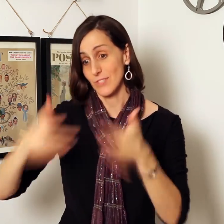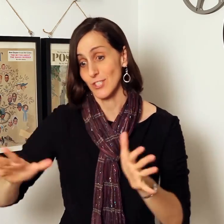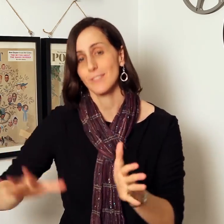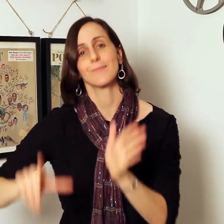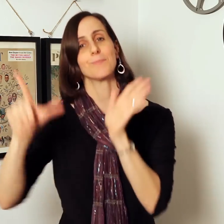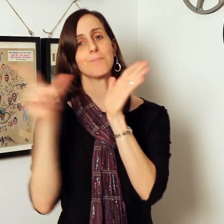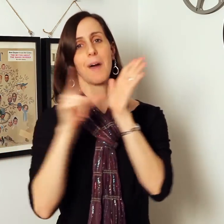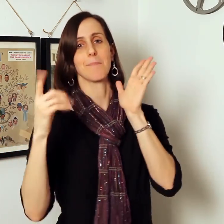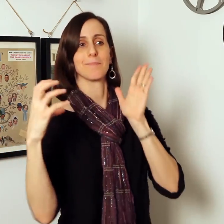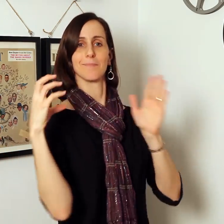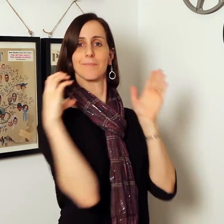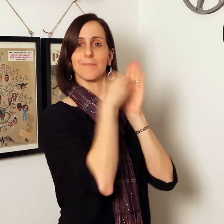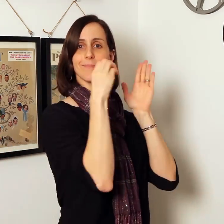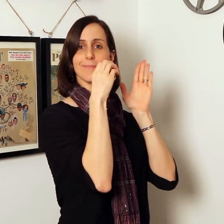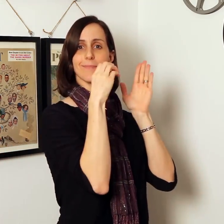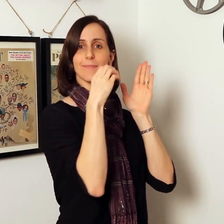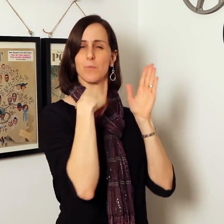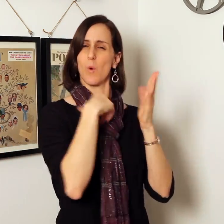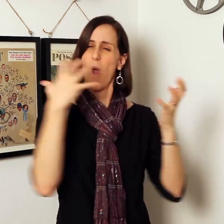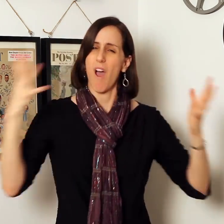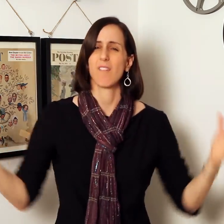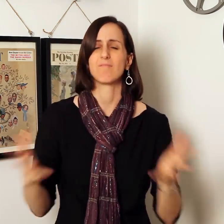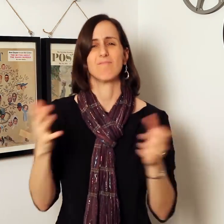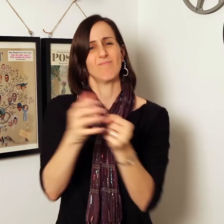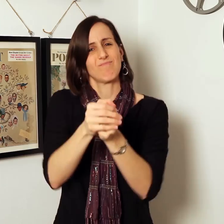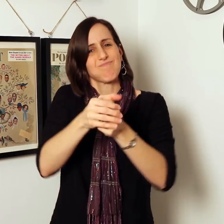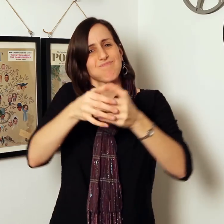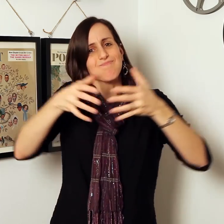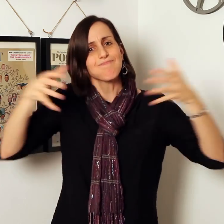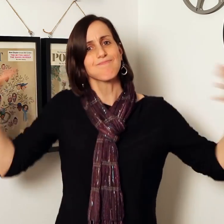then publish on the ASLized website. We will continue to seek ways to expand knowledge.